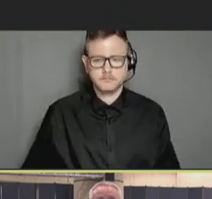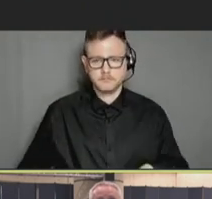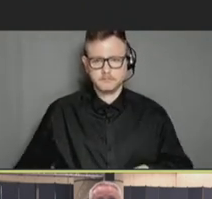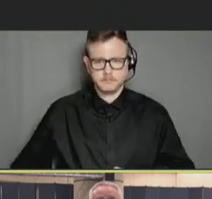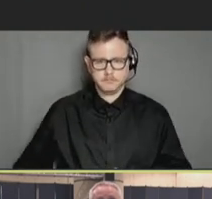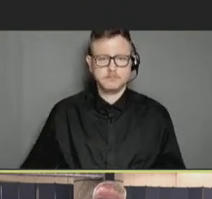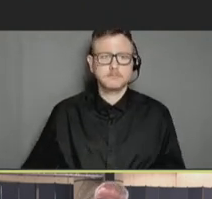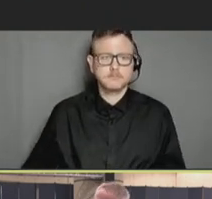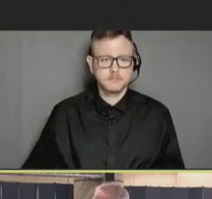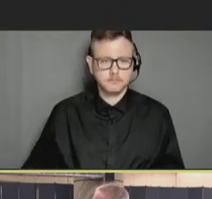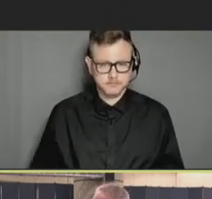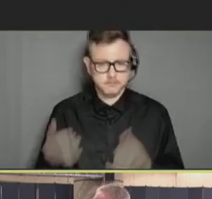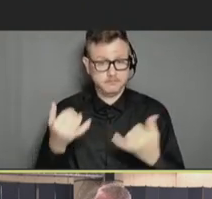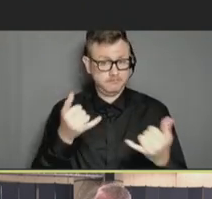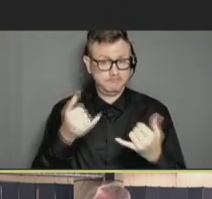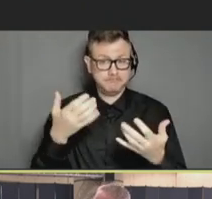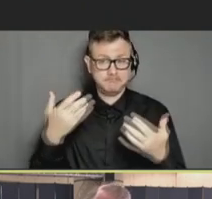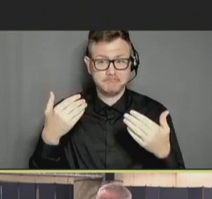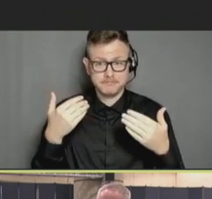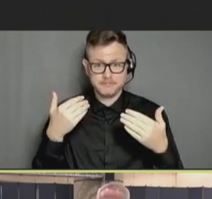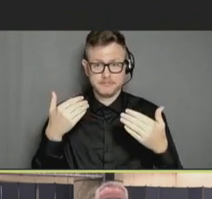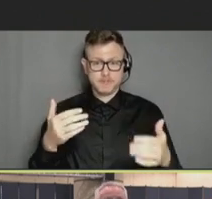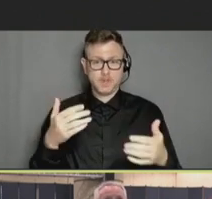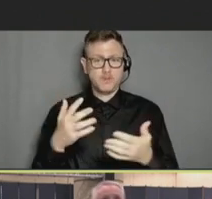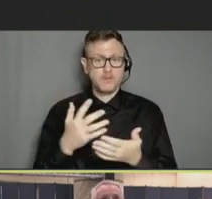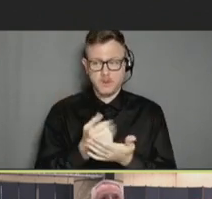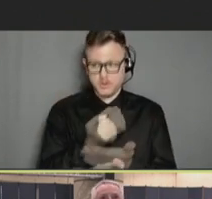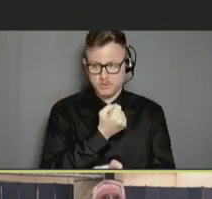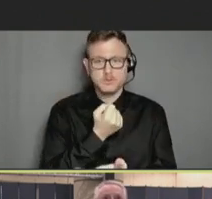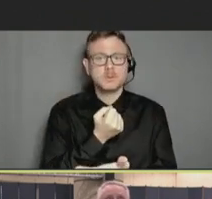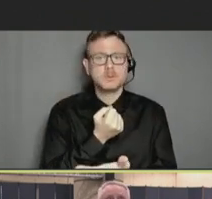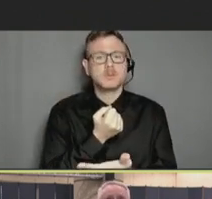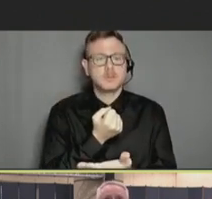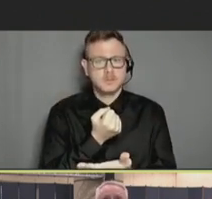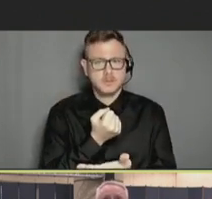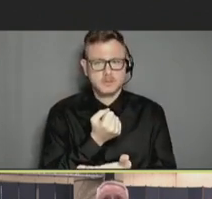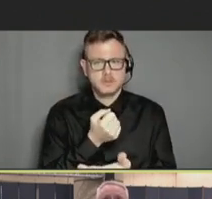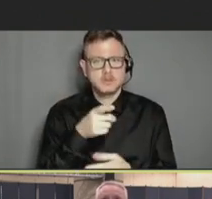the line? While giving people an opportunity, Molly's question raised another point that